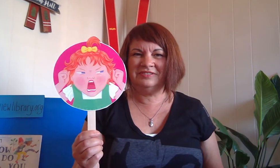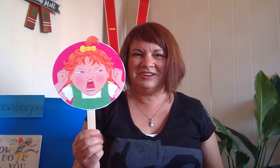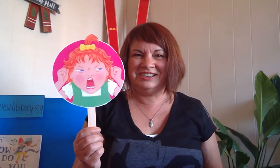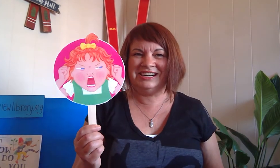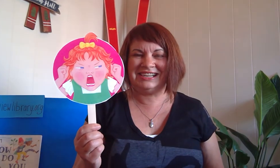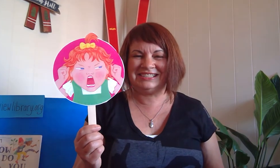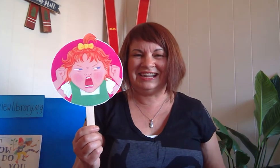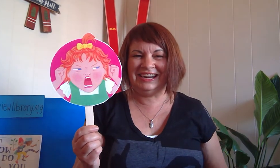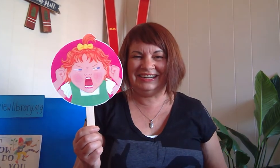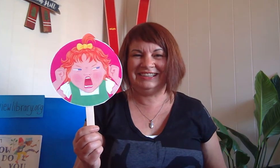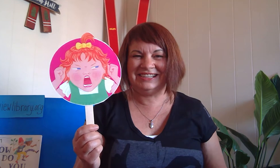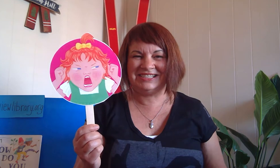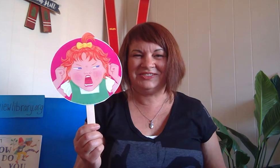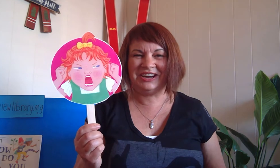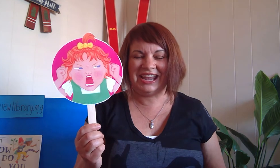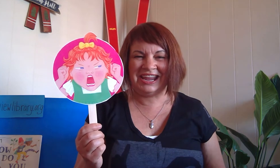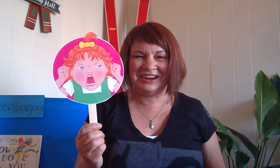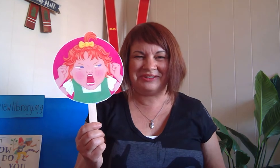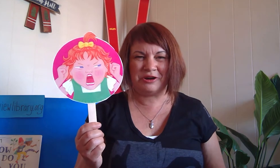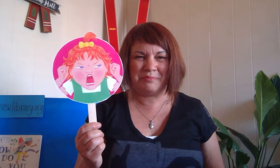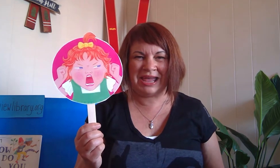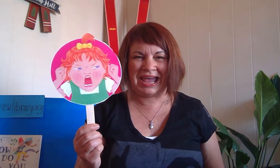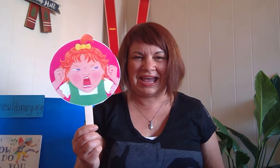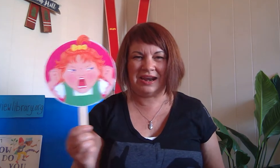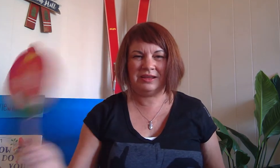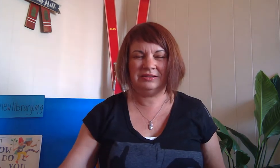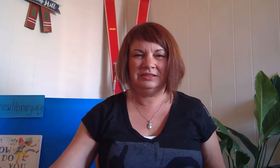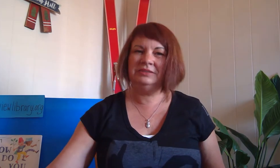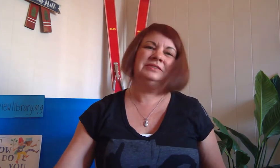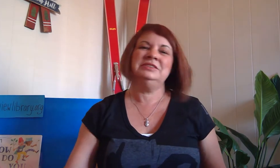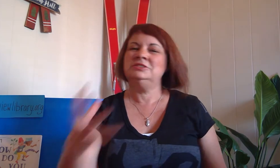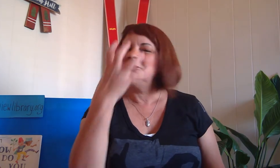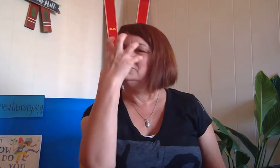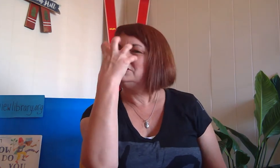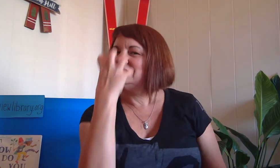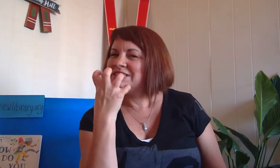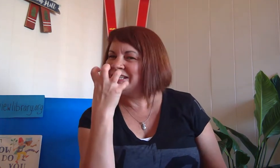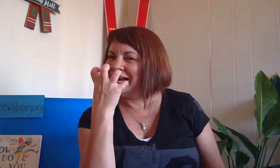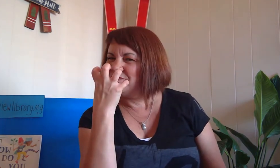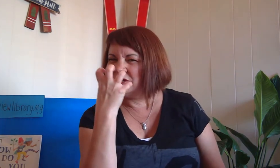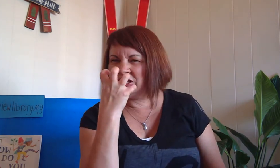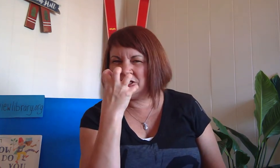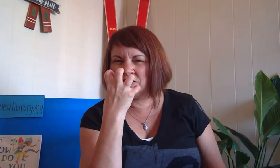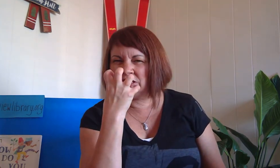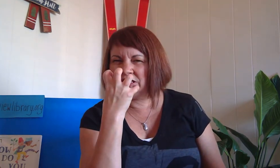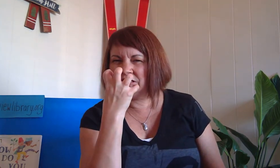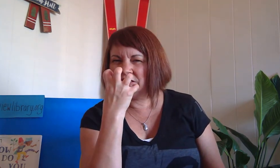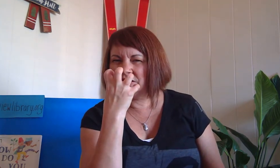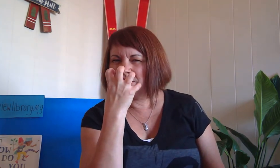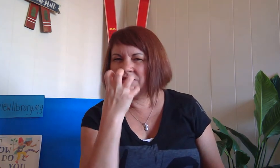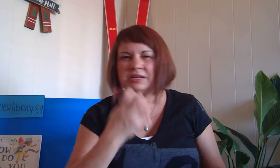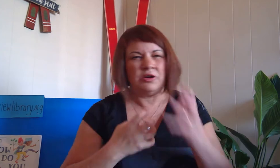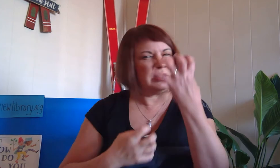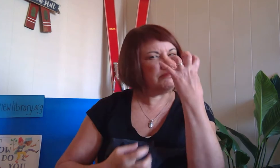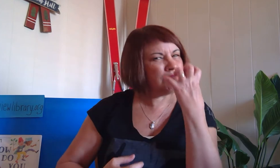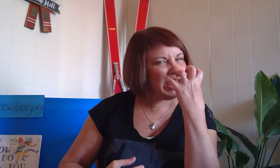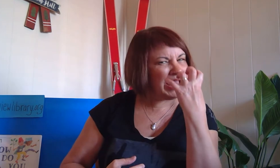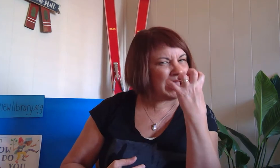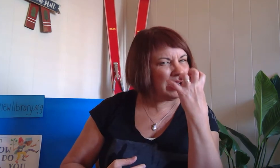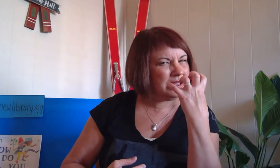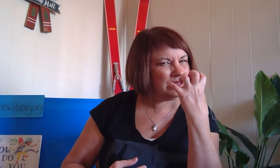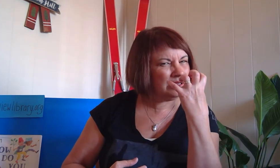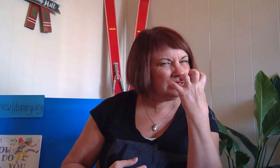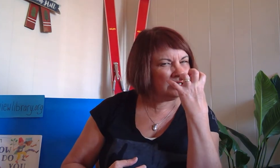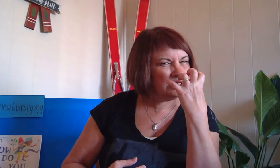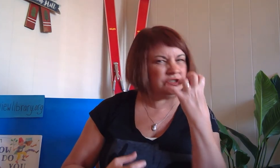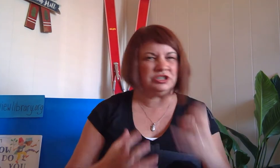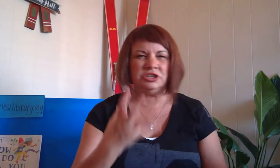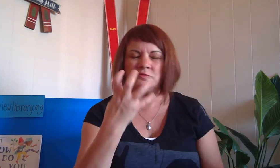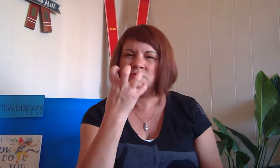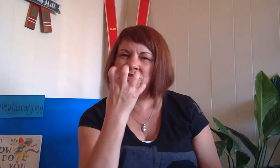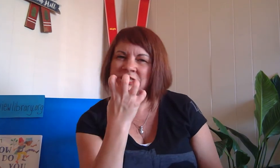Our next sign is for angry or mad. This is a sign for angry and mad. You should look really